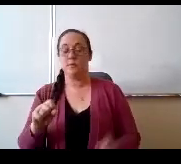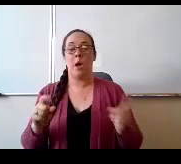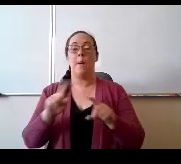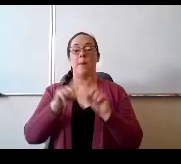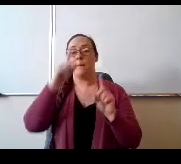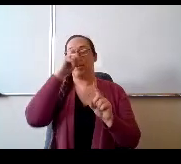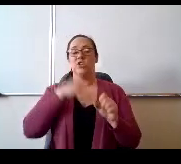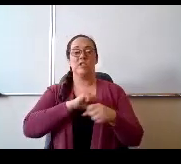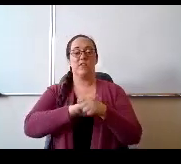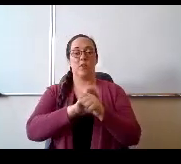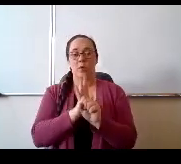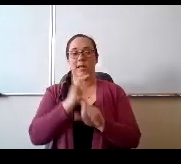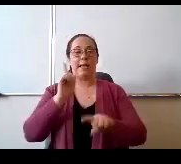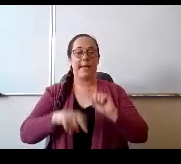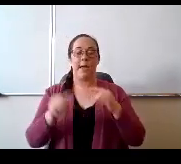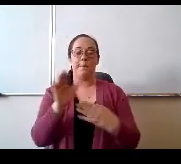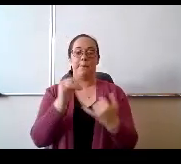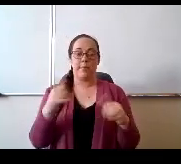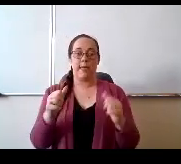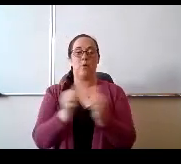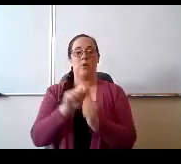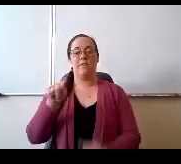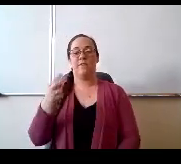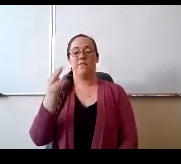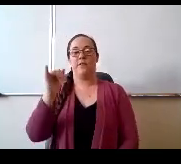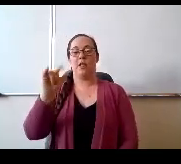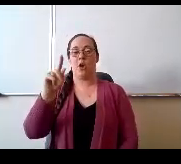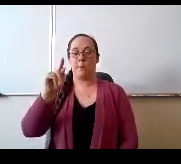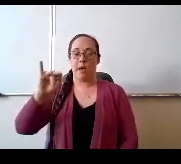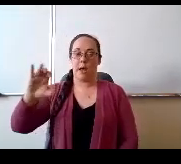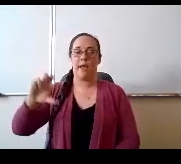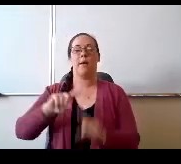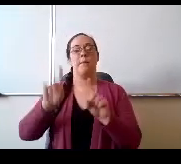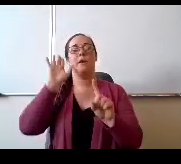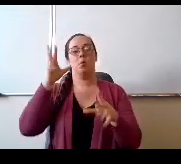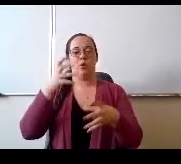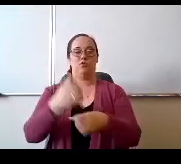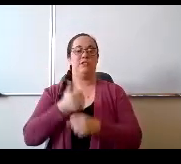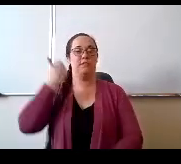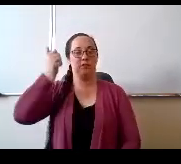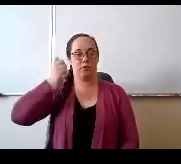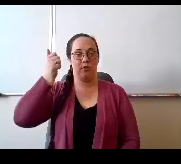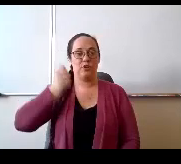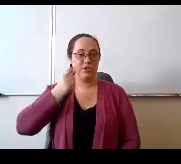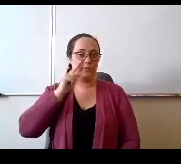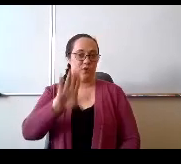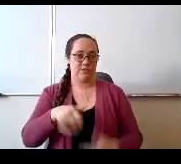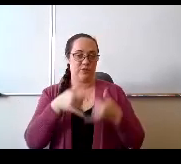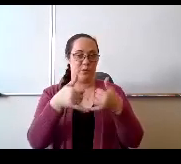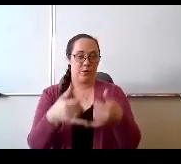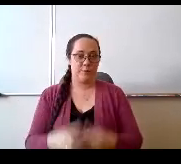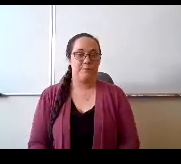the Philharmonic this year, but he will still receive a scholarship for his award. Ella Anderson,